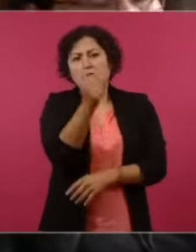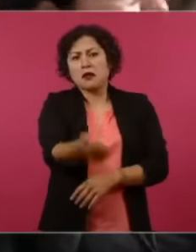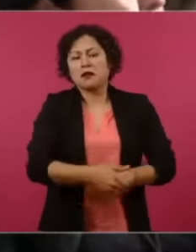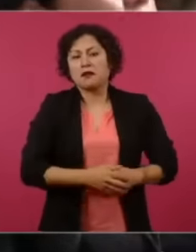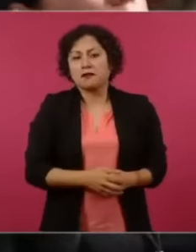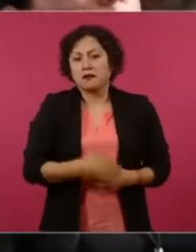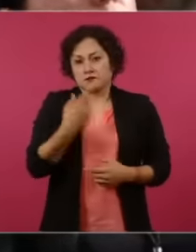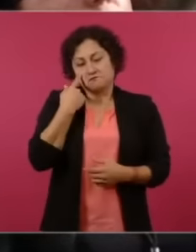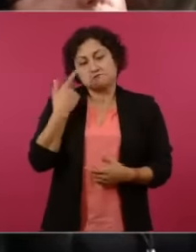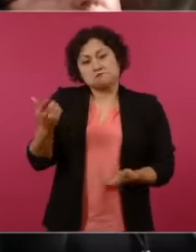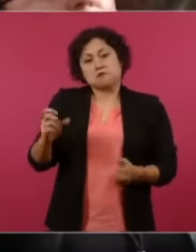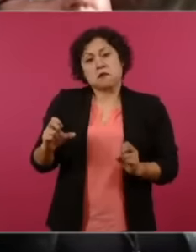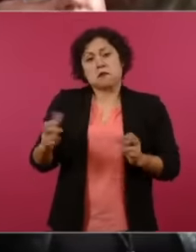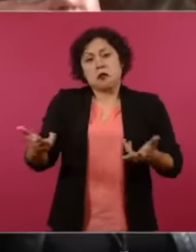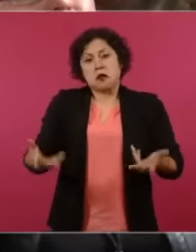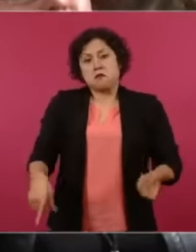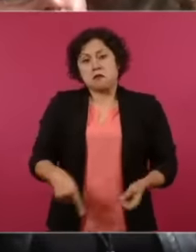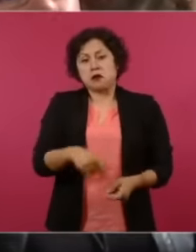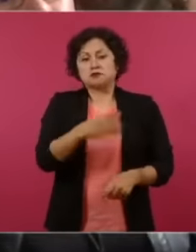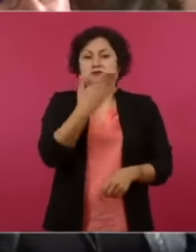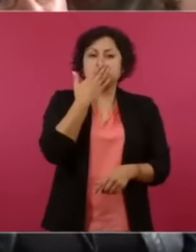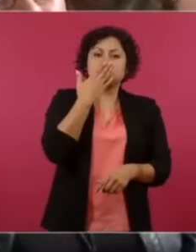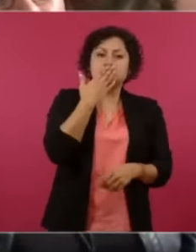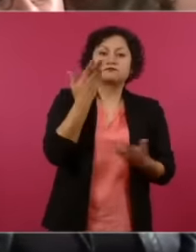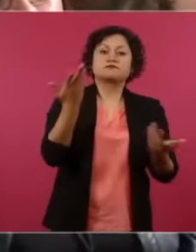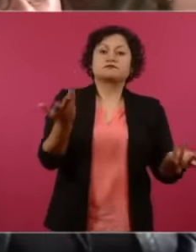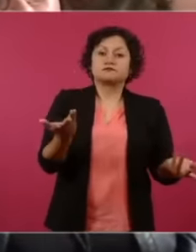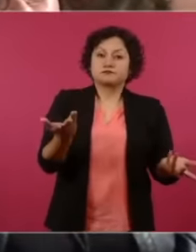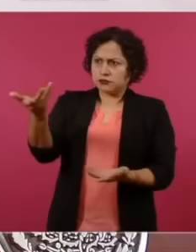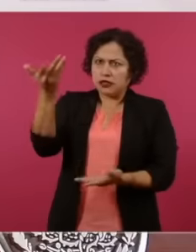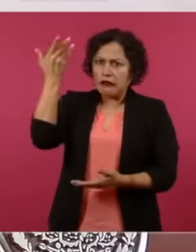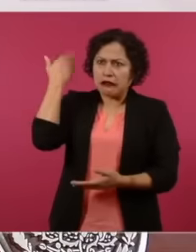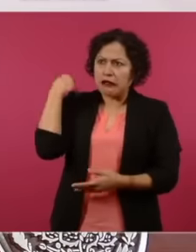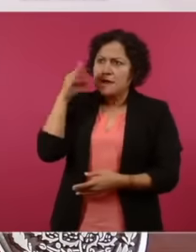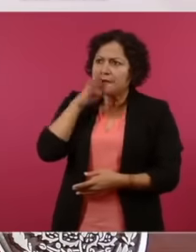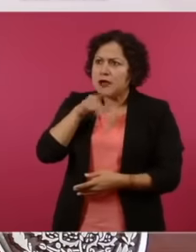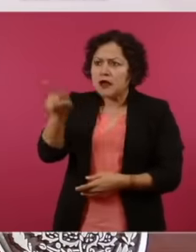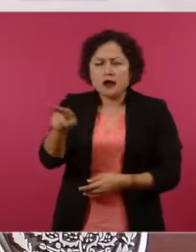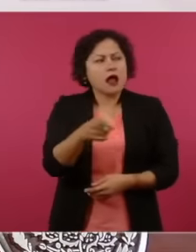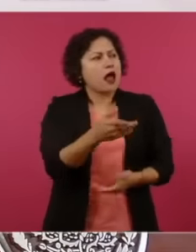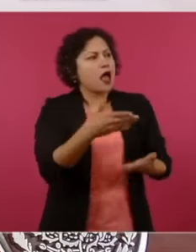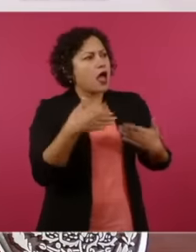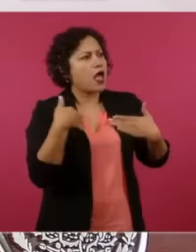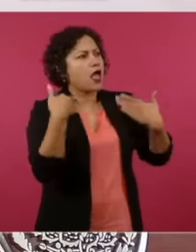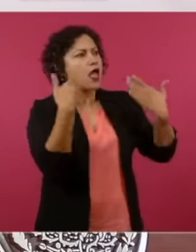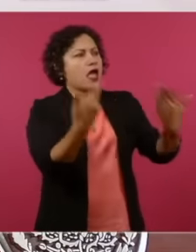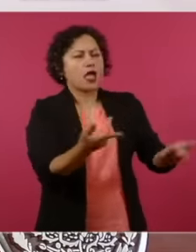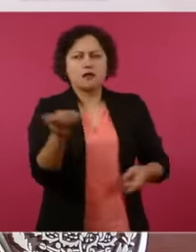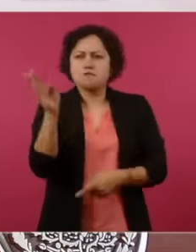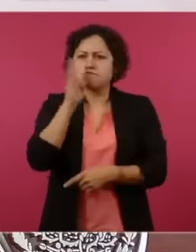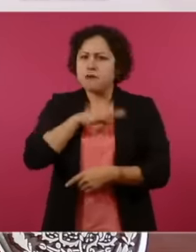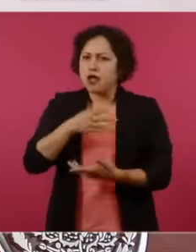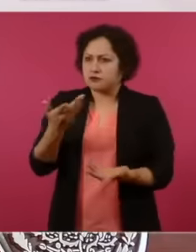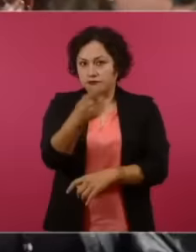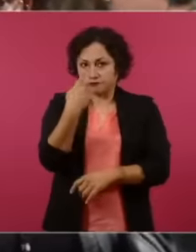Sonora and then they have the nerve, look how impunity is going to end, they have the nerve. This girl has